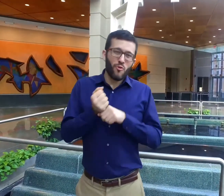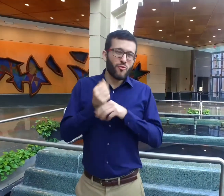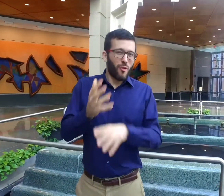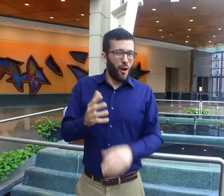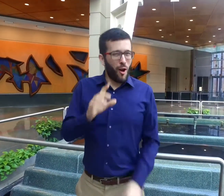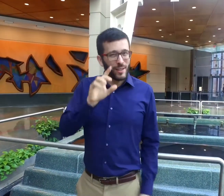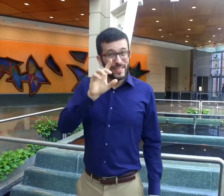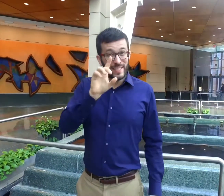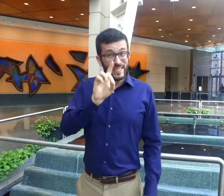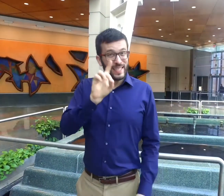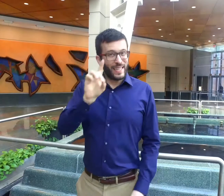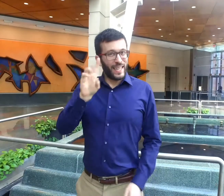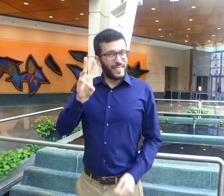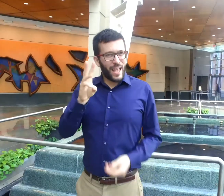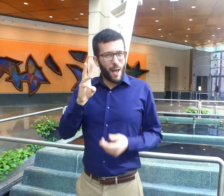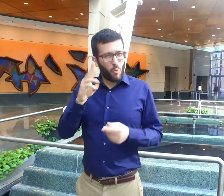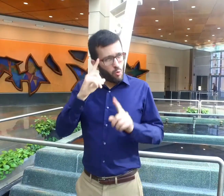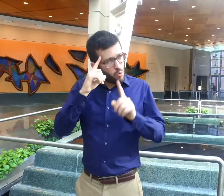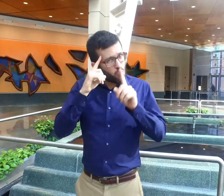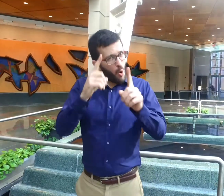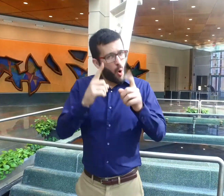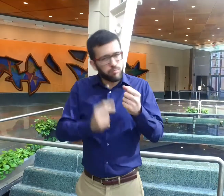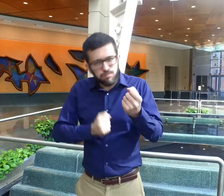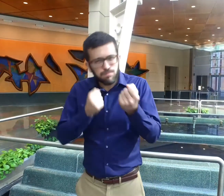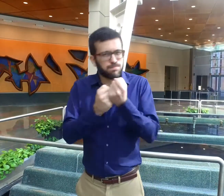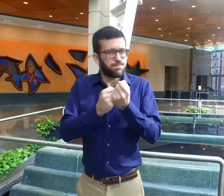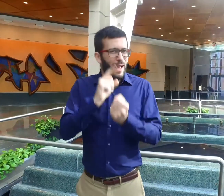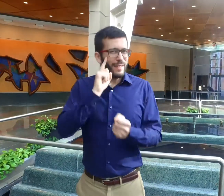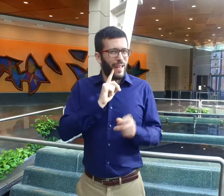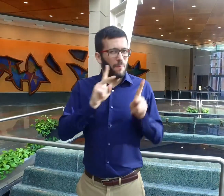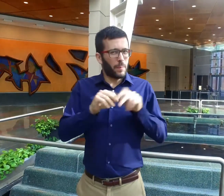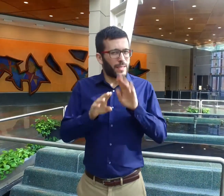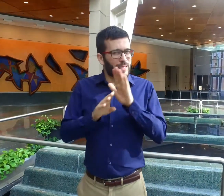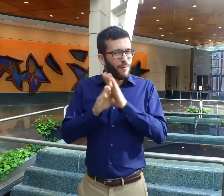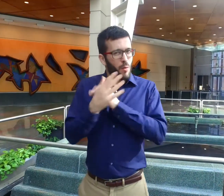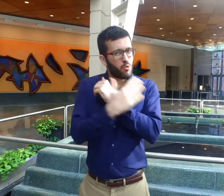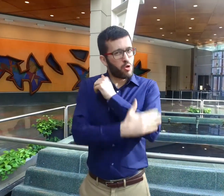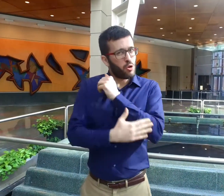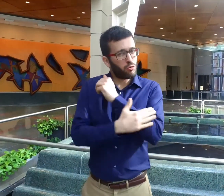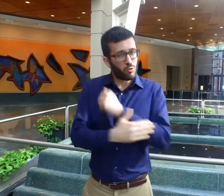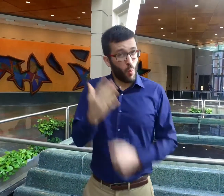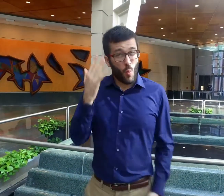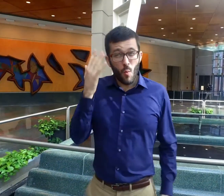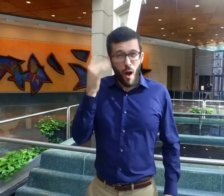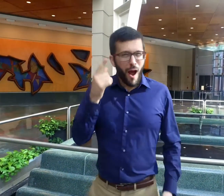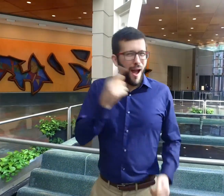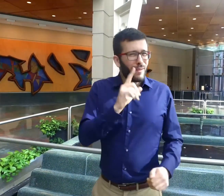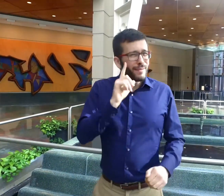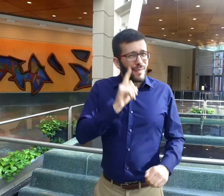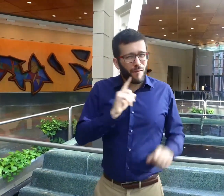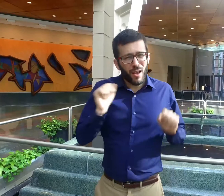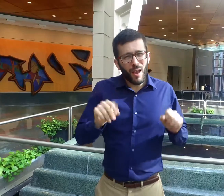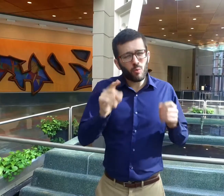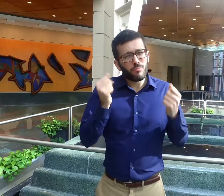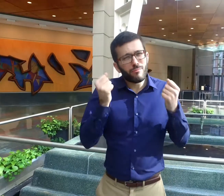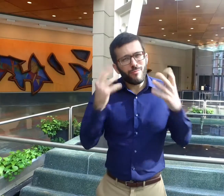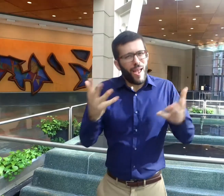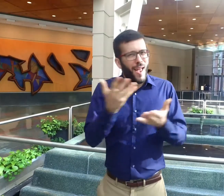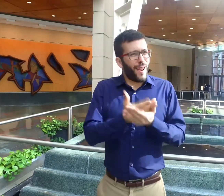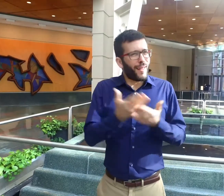DDW's goal is to support Deaf people in developing countries, because they can do many things.